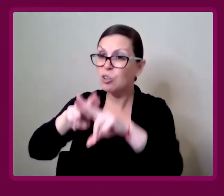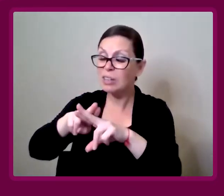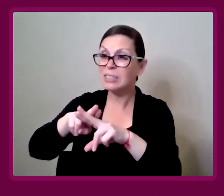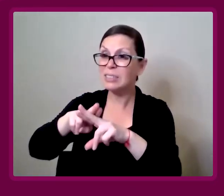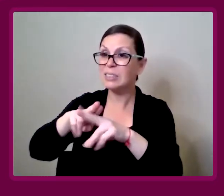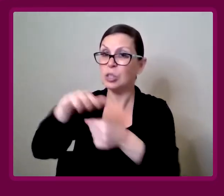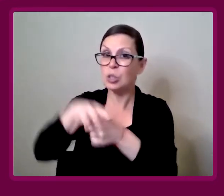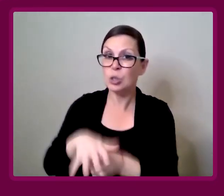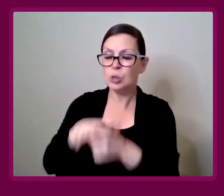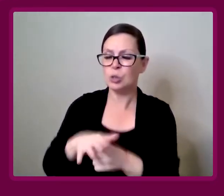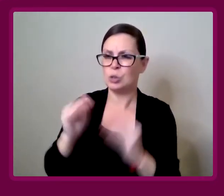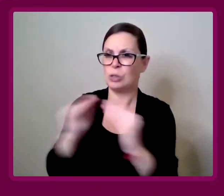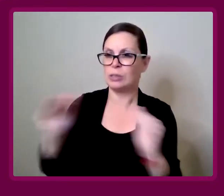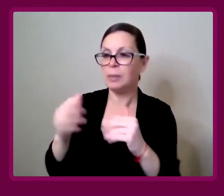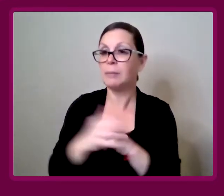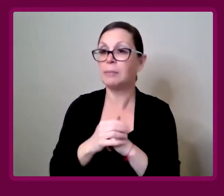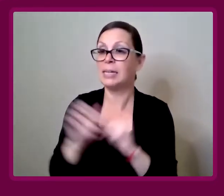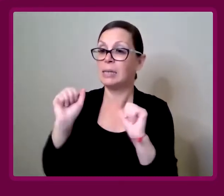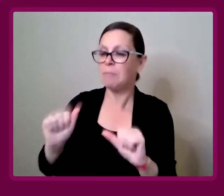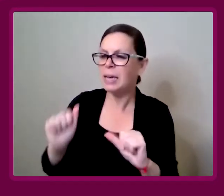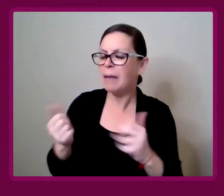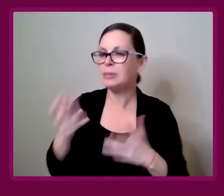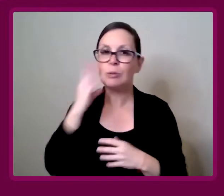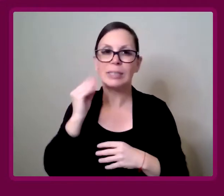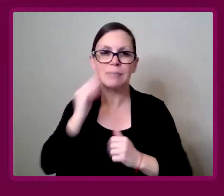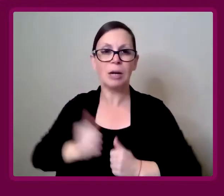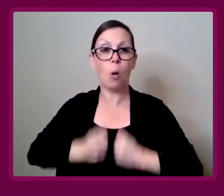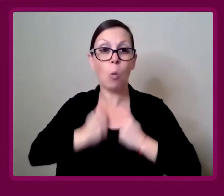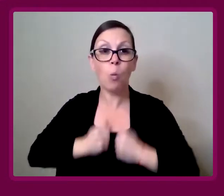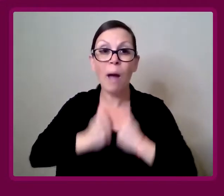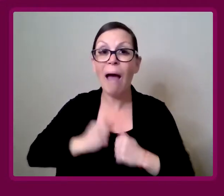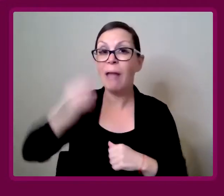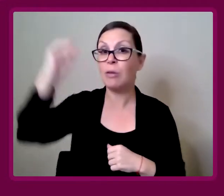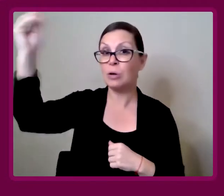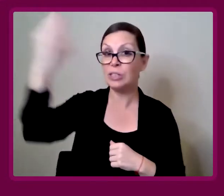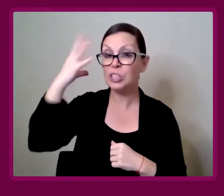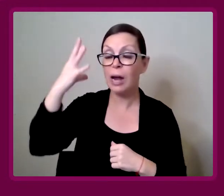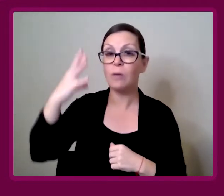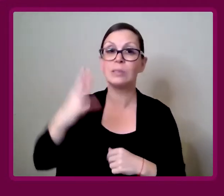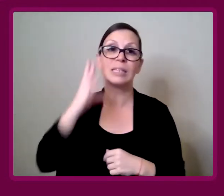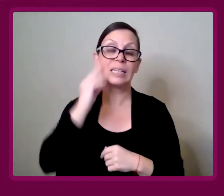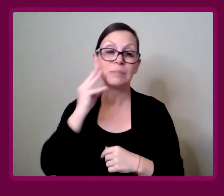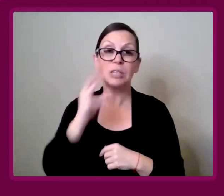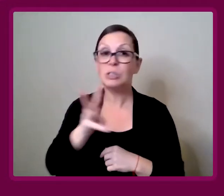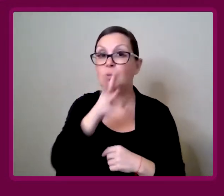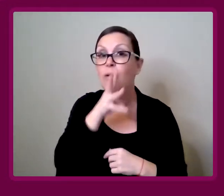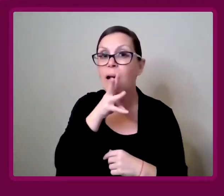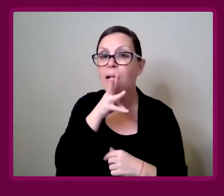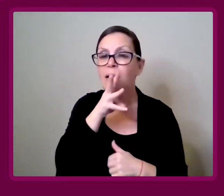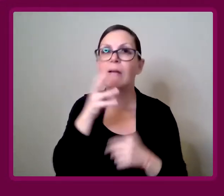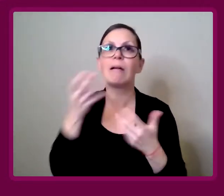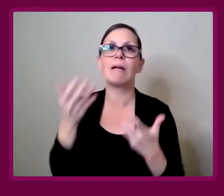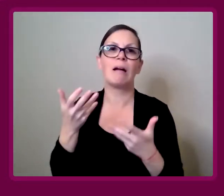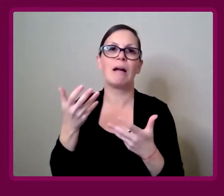Because just being able to be in touch with water, or have a bath, or have a shower, it